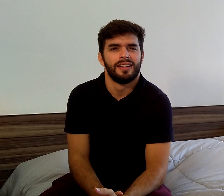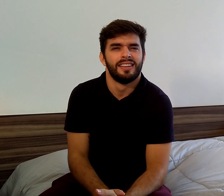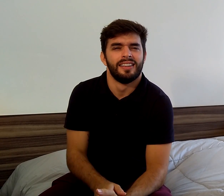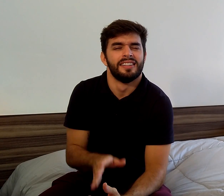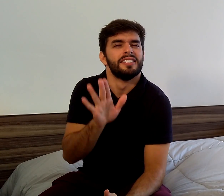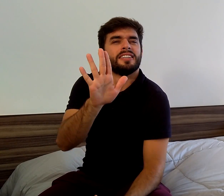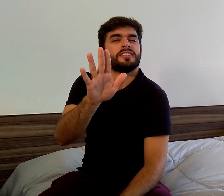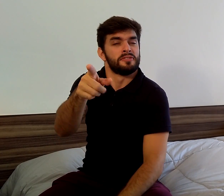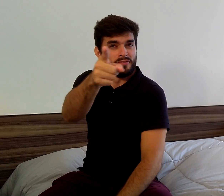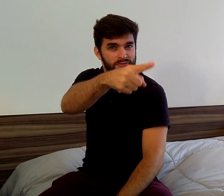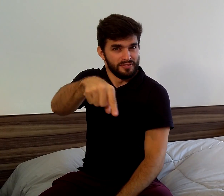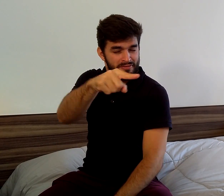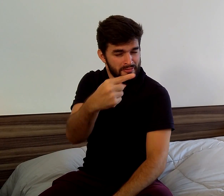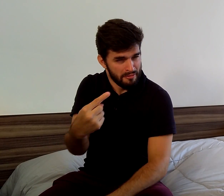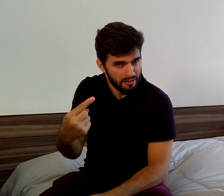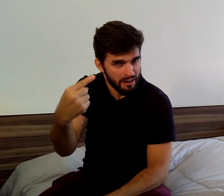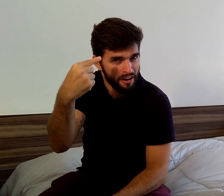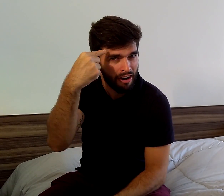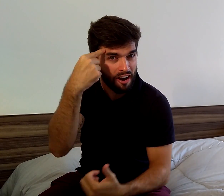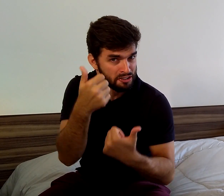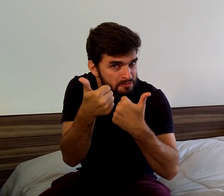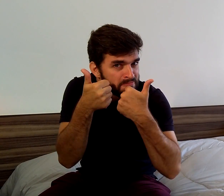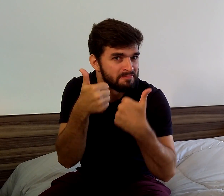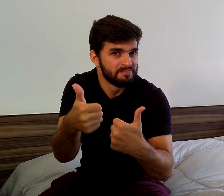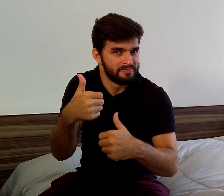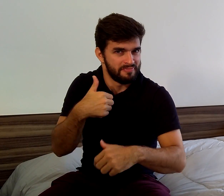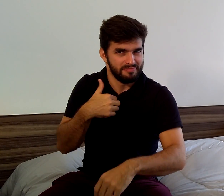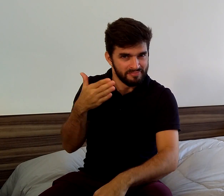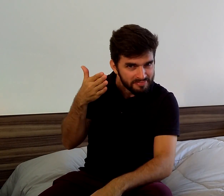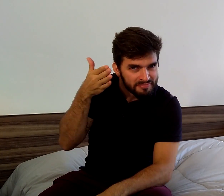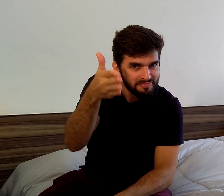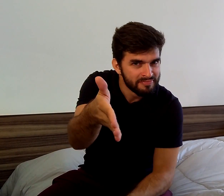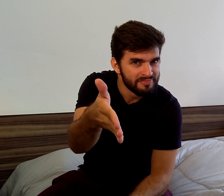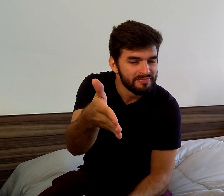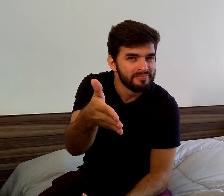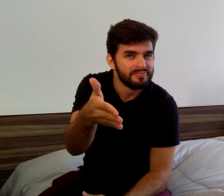What do you think I should do?